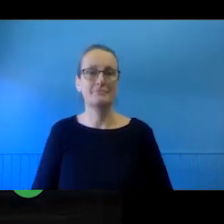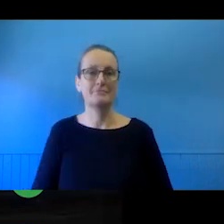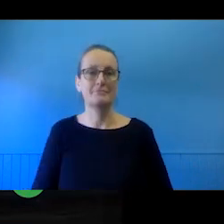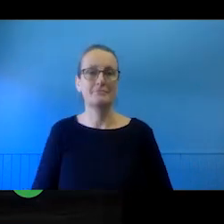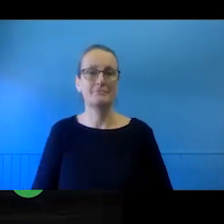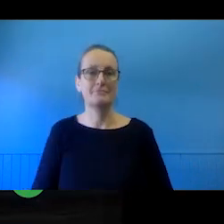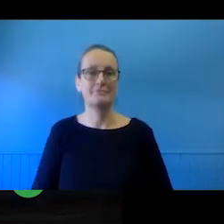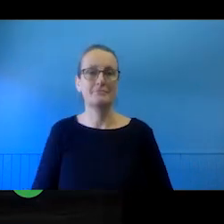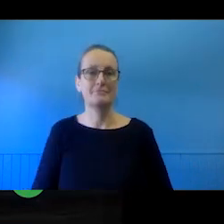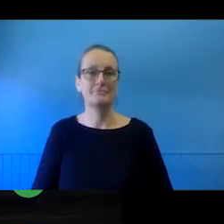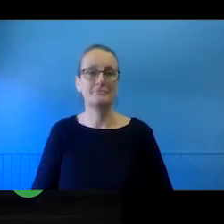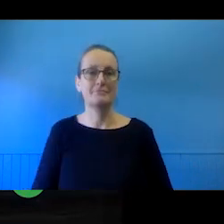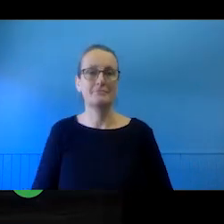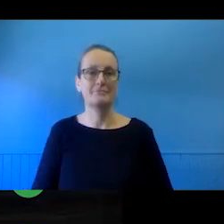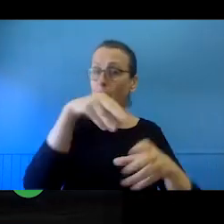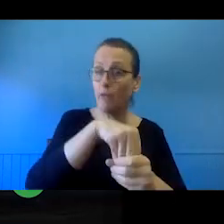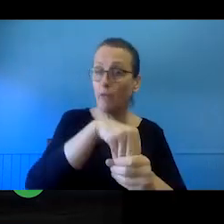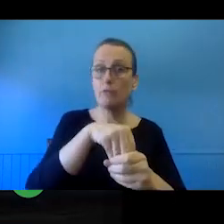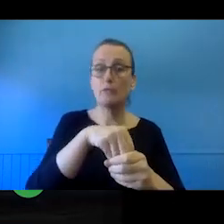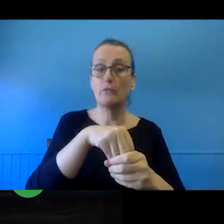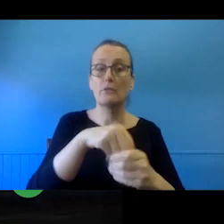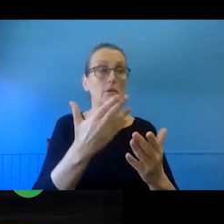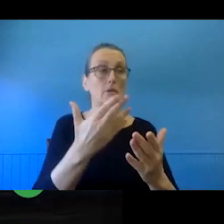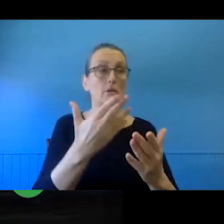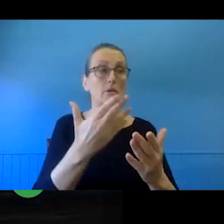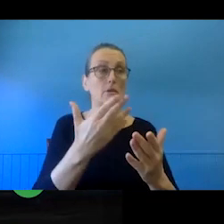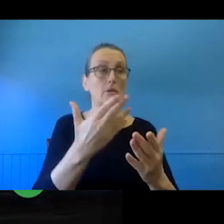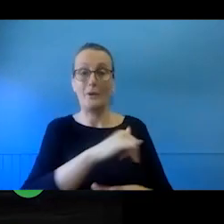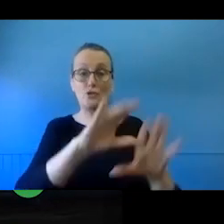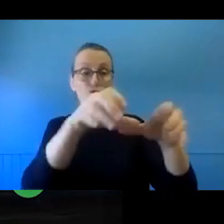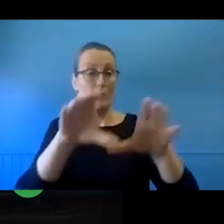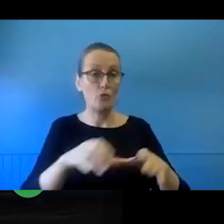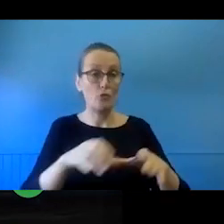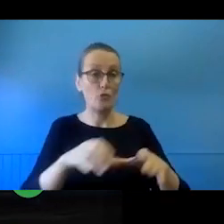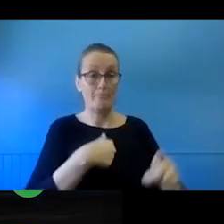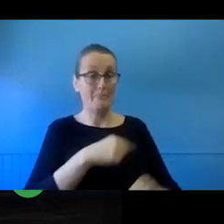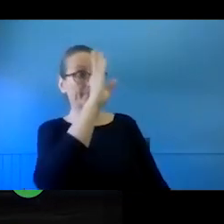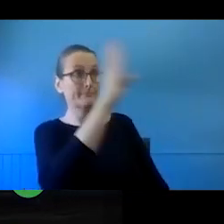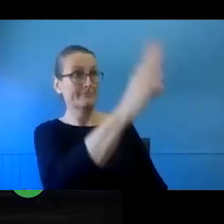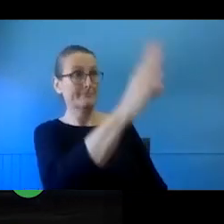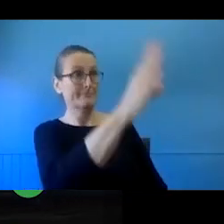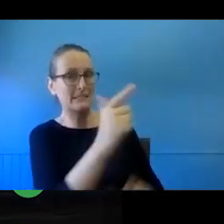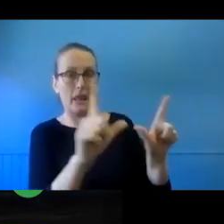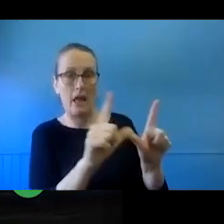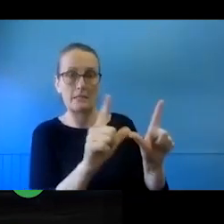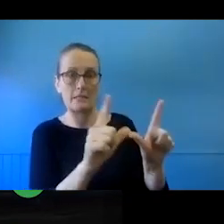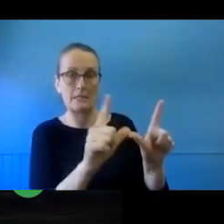side, you have direct parties. So, this might be the party that you are going to get the copyright licence from.